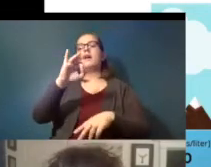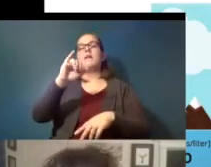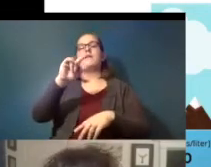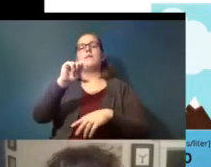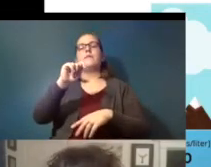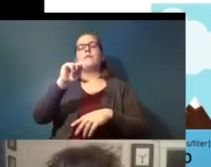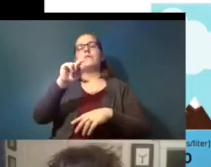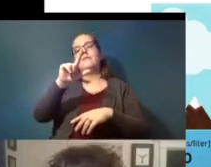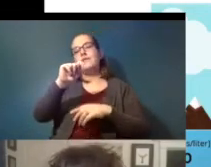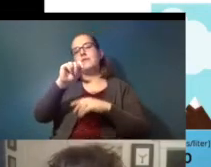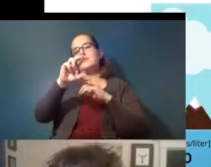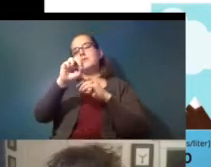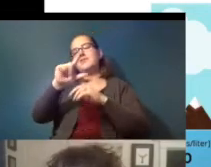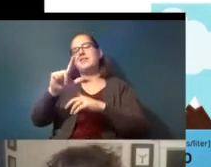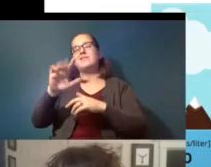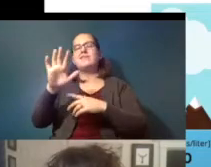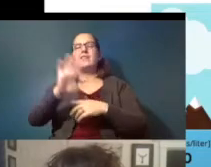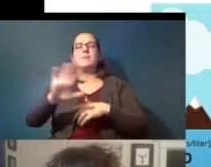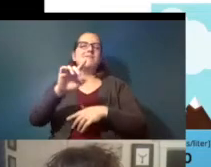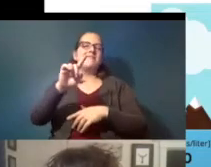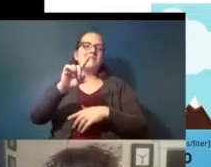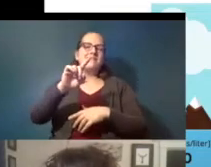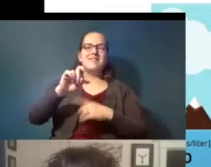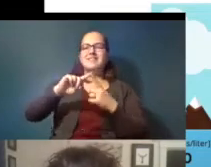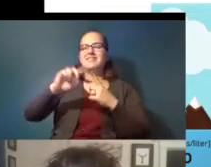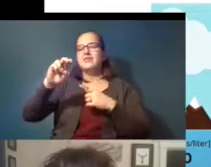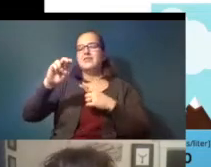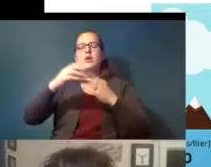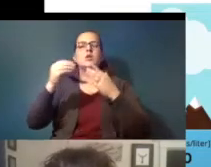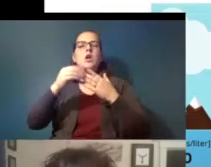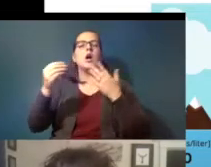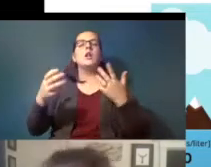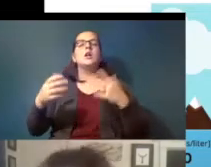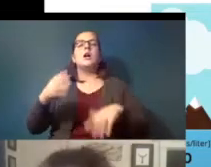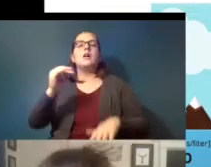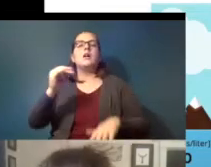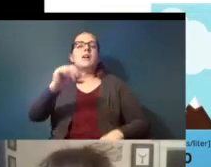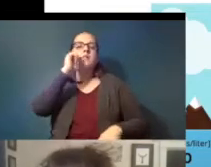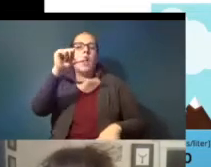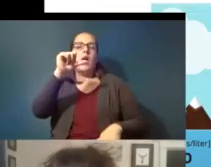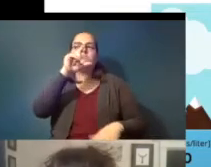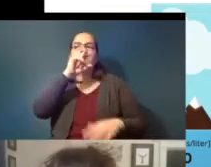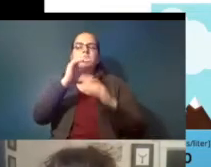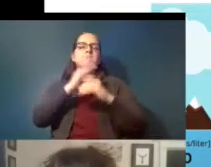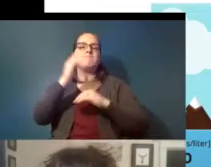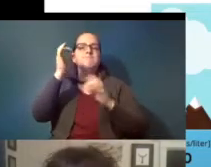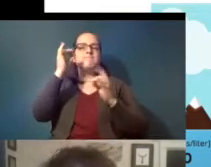you know a hundred to two hundred dollars and it's not not too bad maintenance wise even with